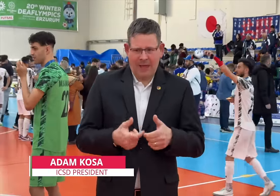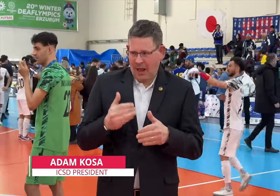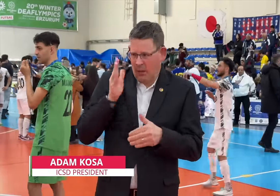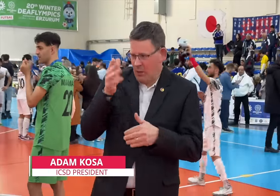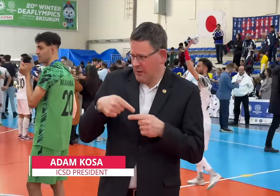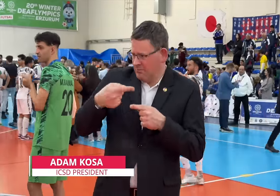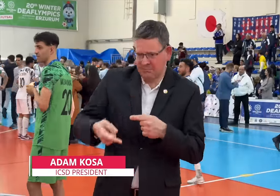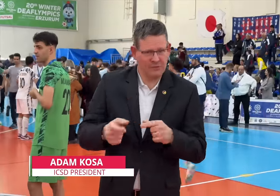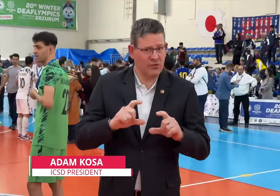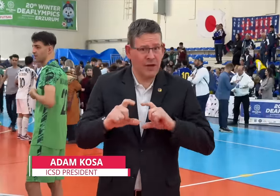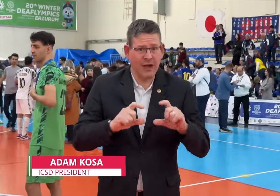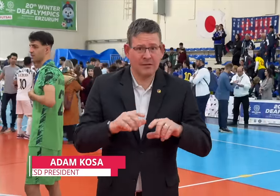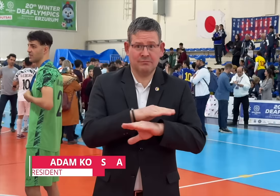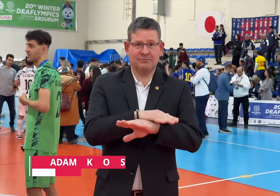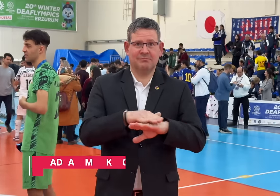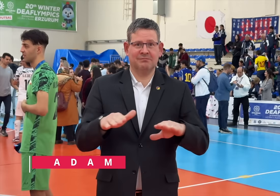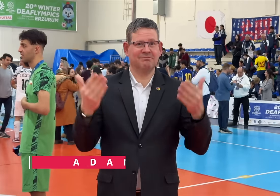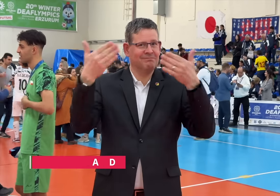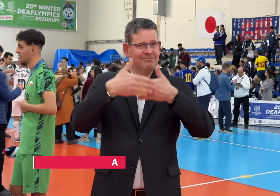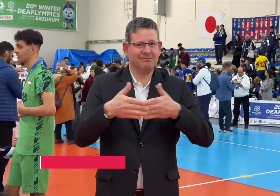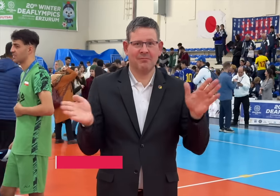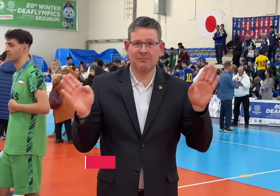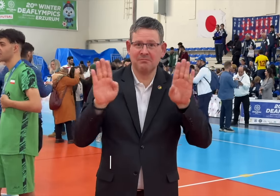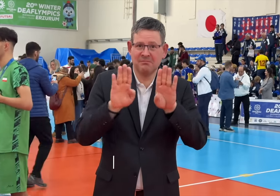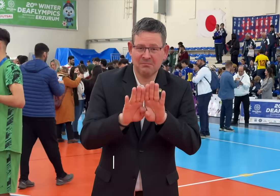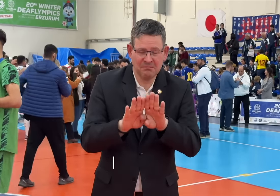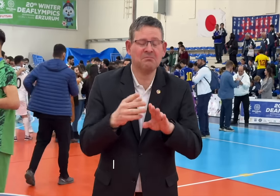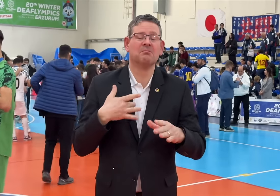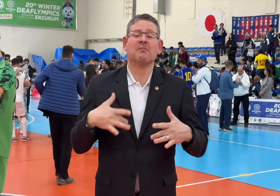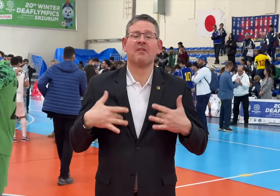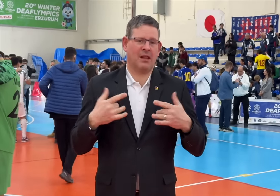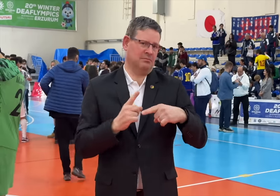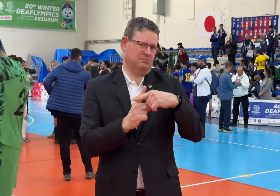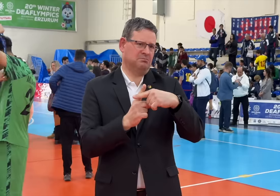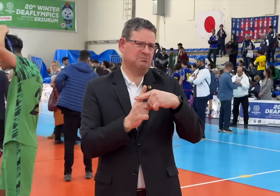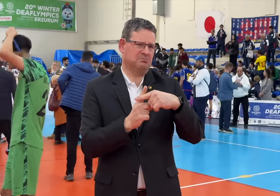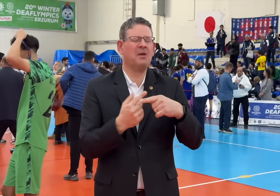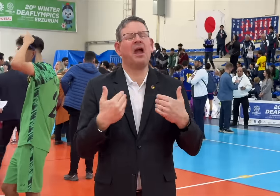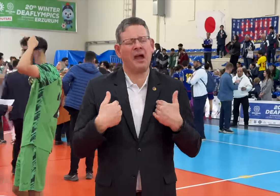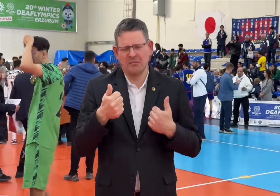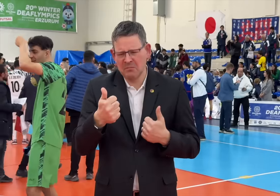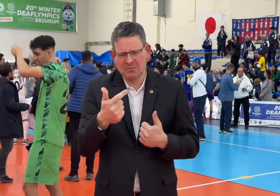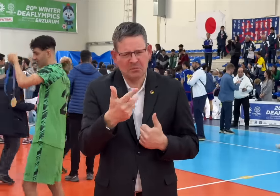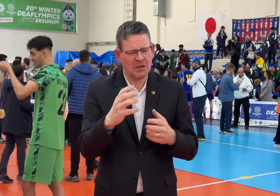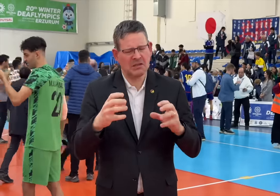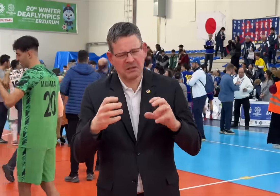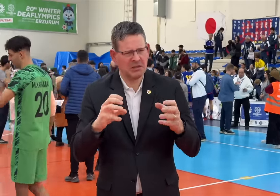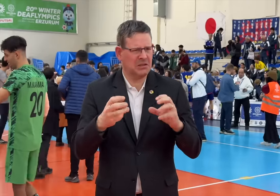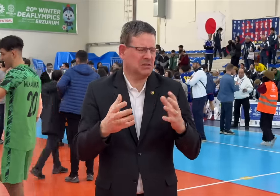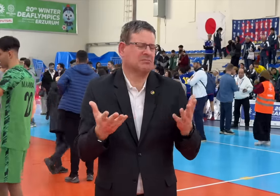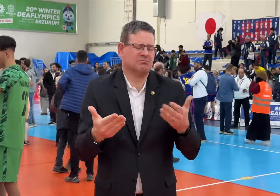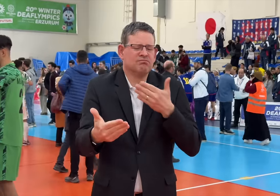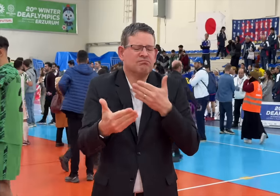Closing Ceremony. I feel positive about it, although there have